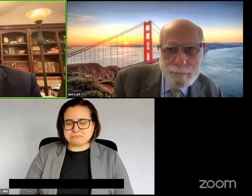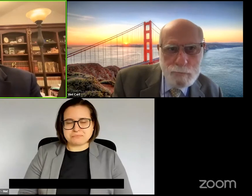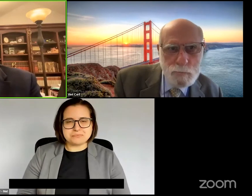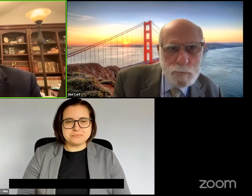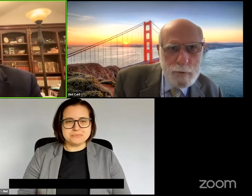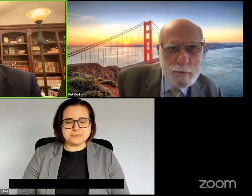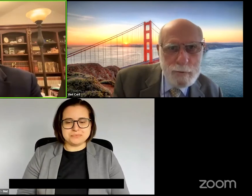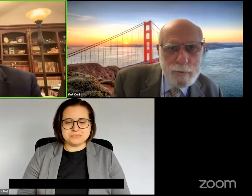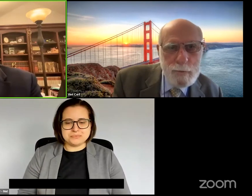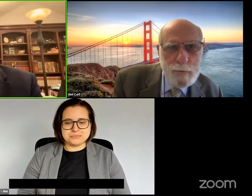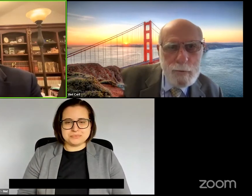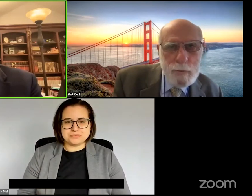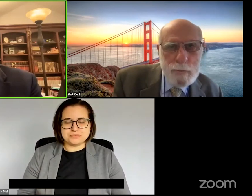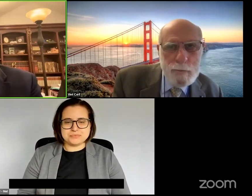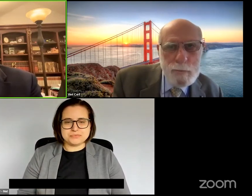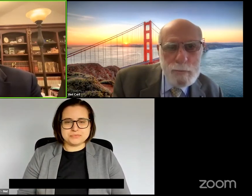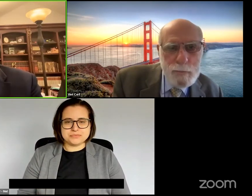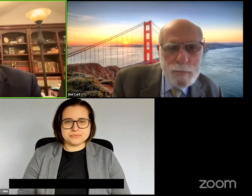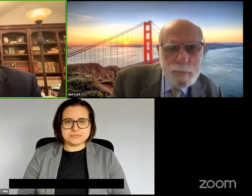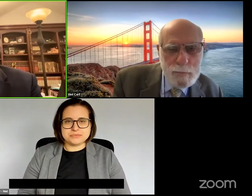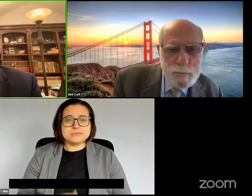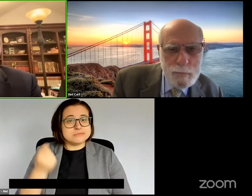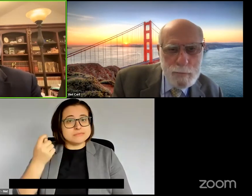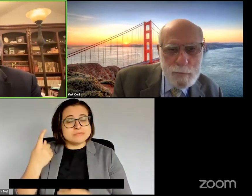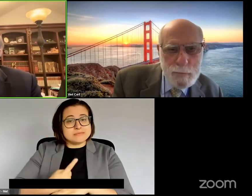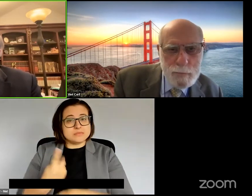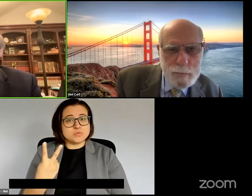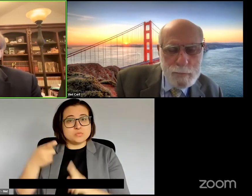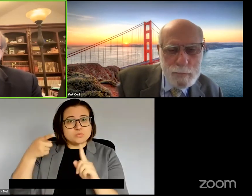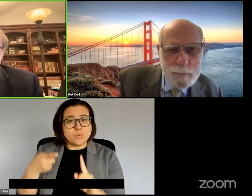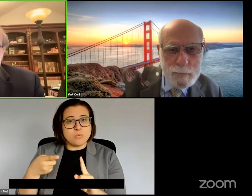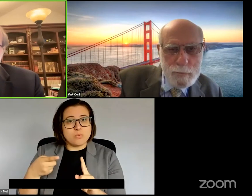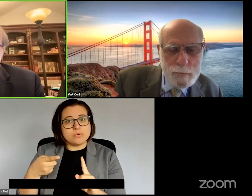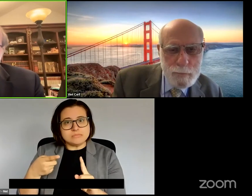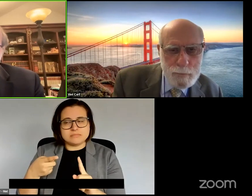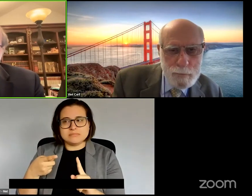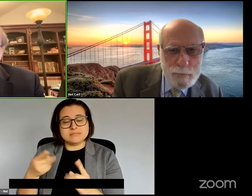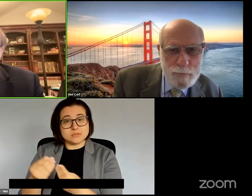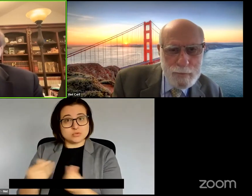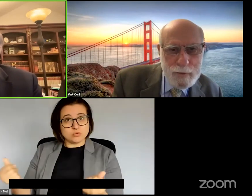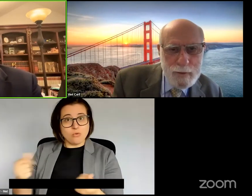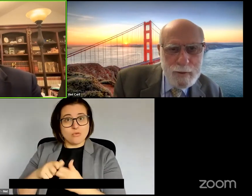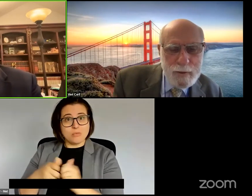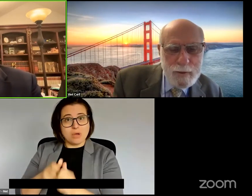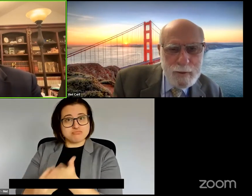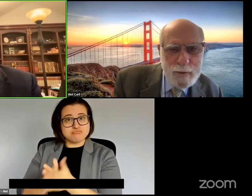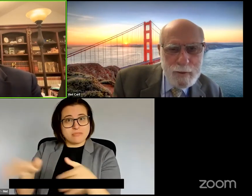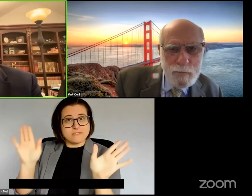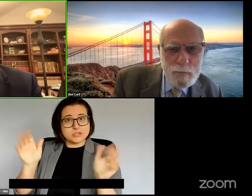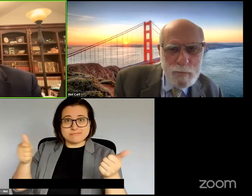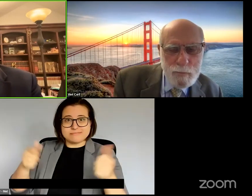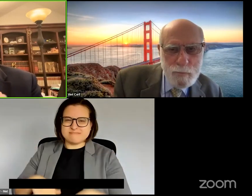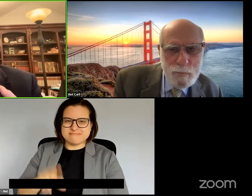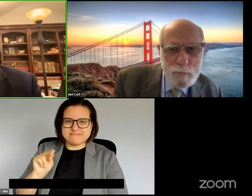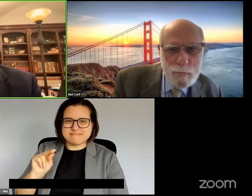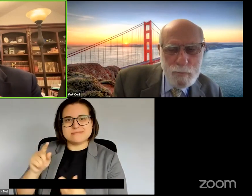The goal of day two is not to solve the problems but to highlight them, just enumerate them